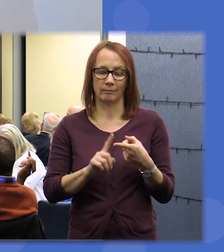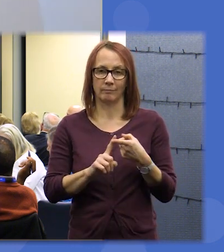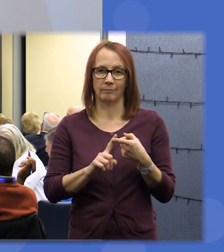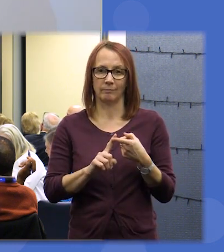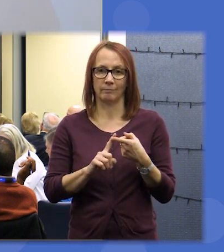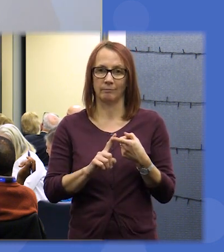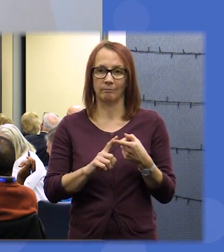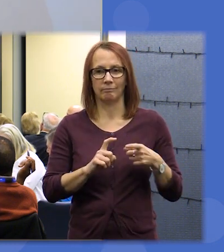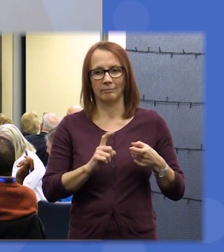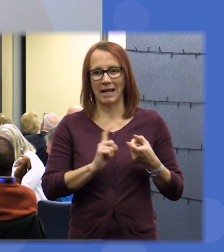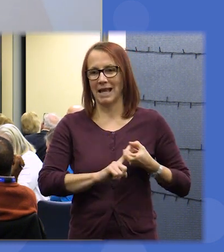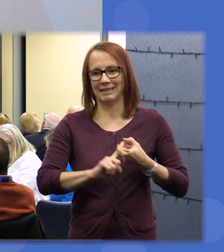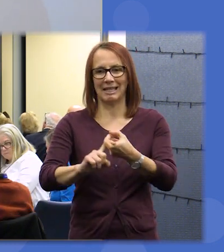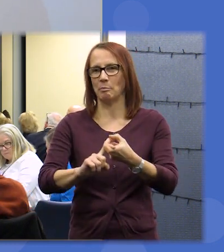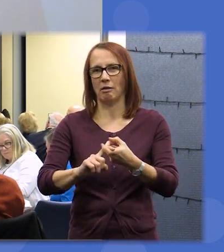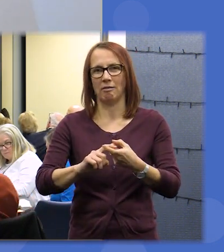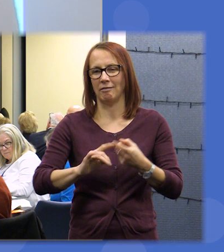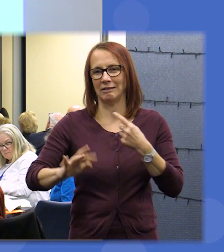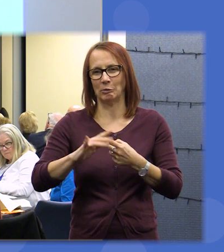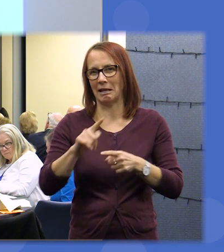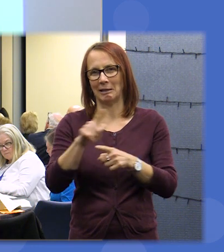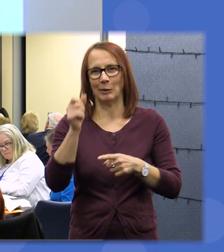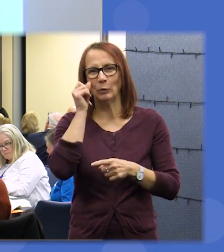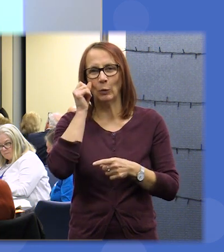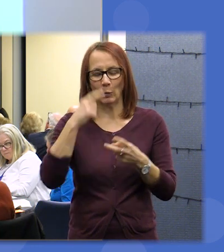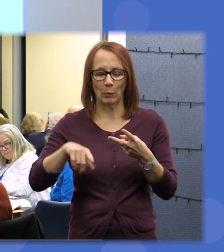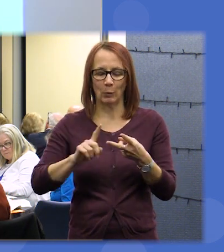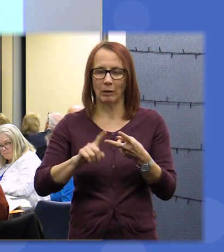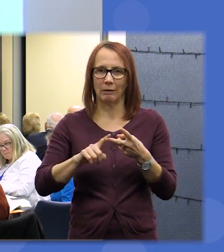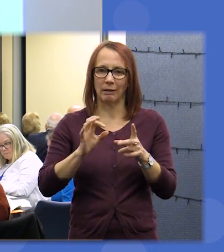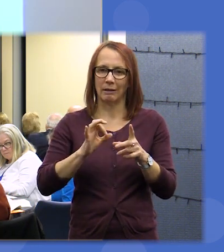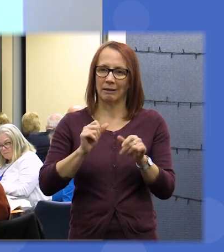you know the rest and number two was have bare income and very loving wasters